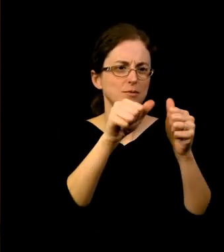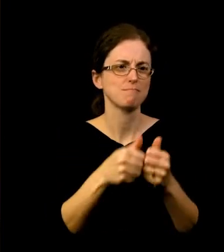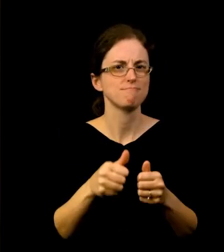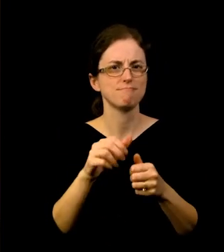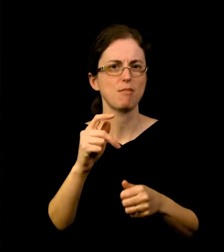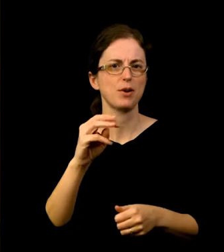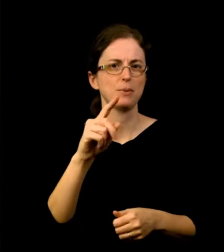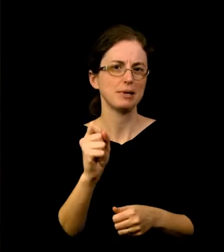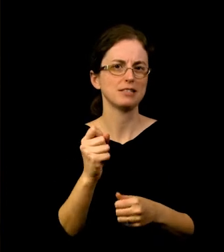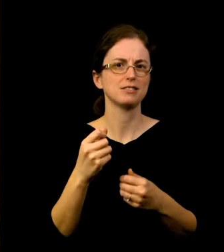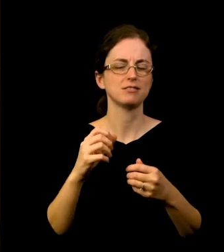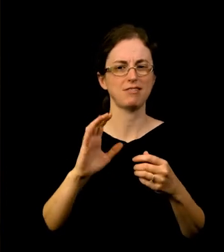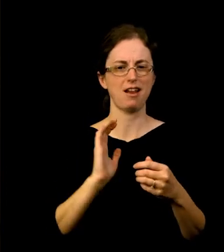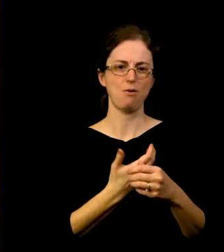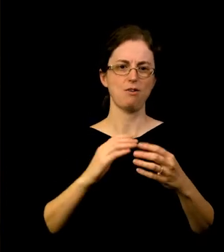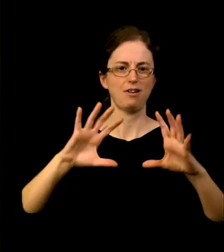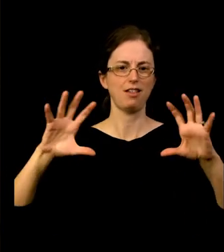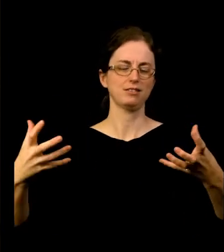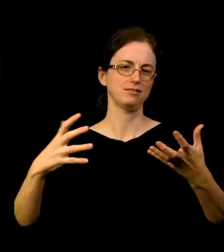And we also have managed